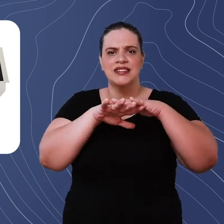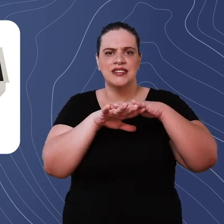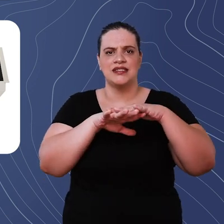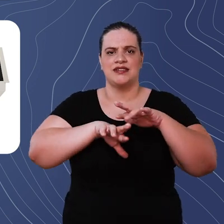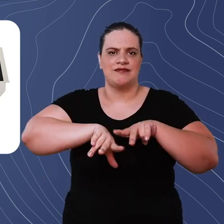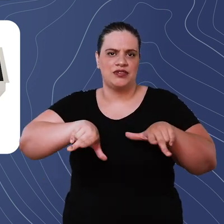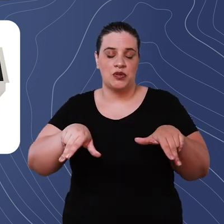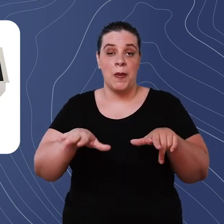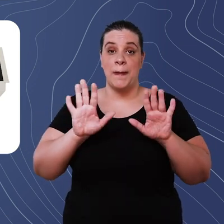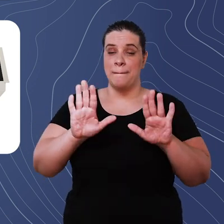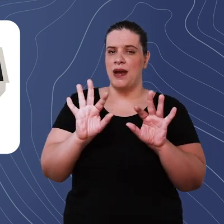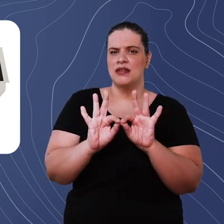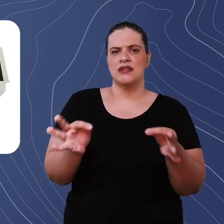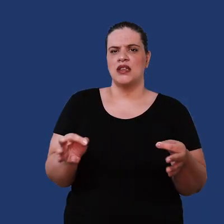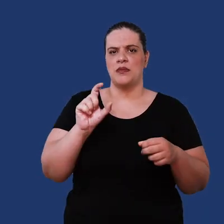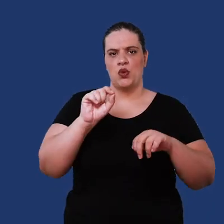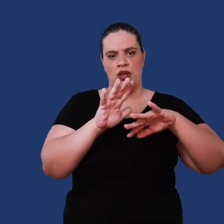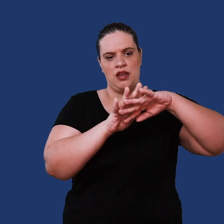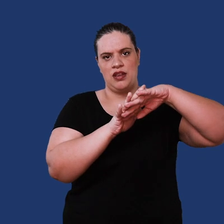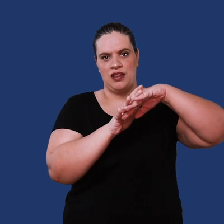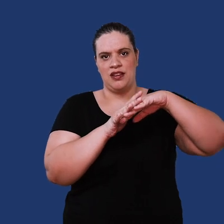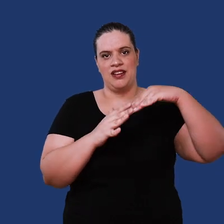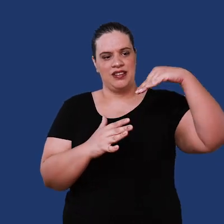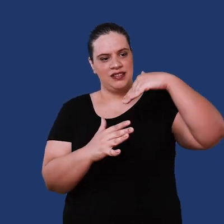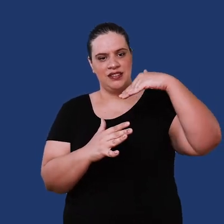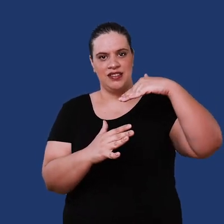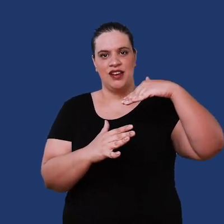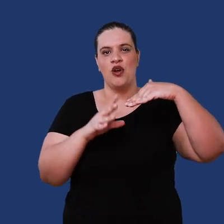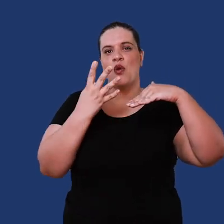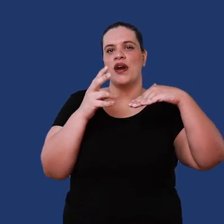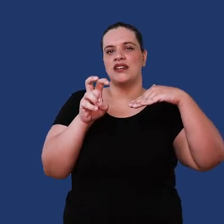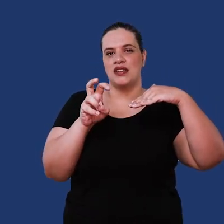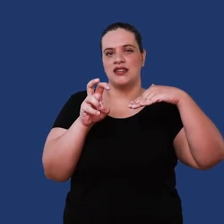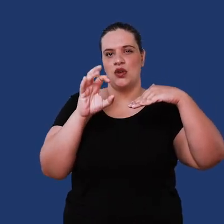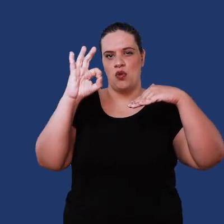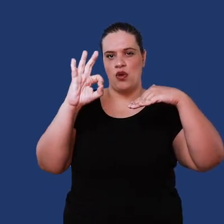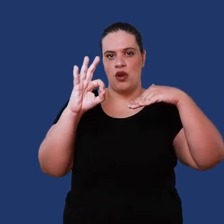leaf separator filter but the simplest is this one type is inclined at 45 degrees that makes